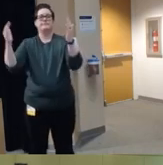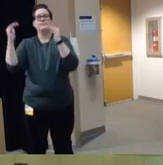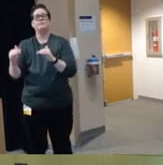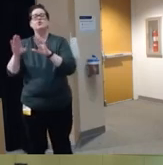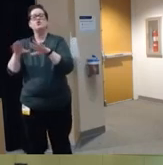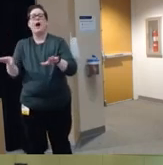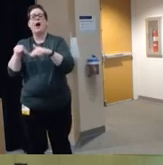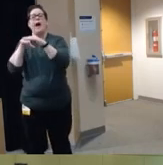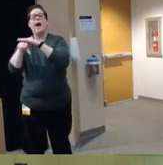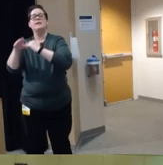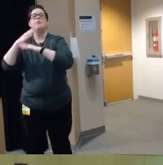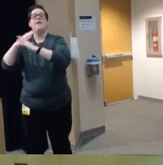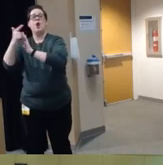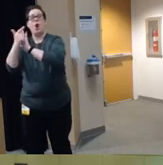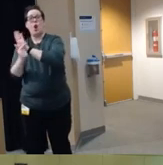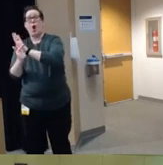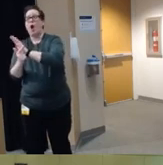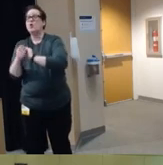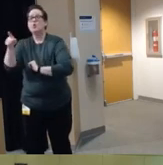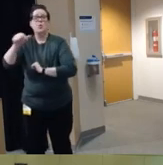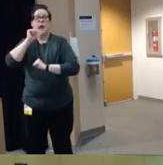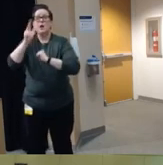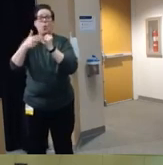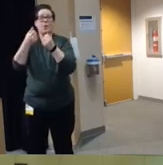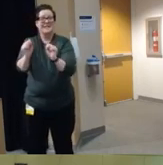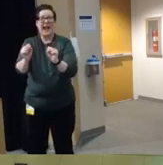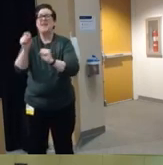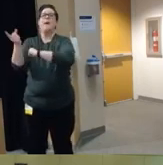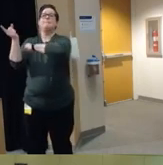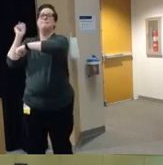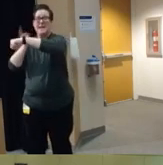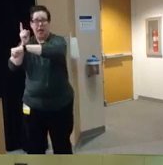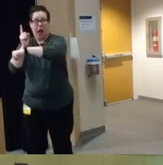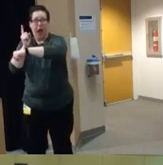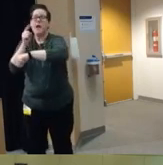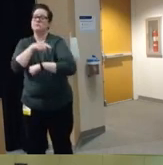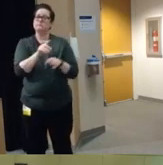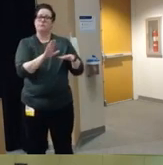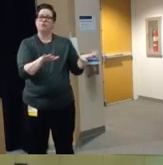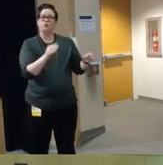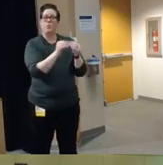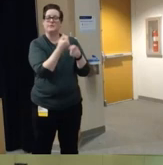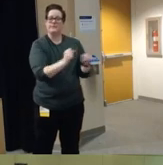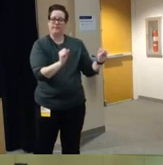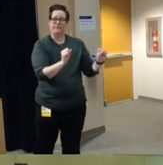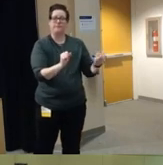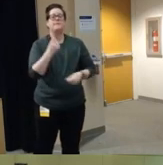for unsafe storage of firearms can help to keep children safe um in 2022 New York strengthened